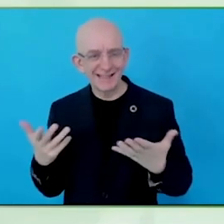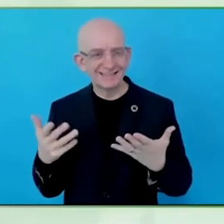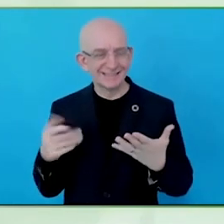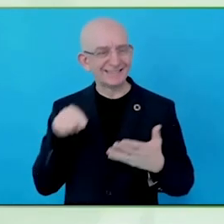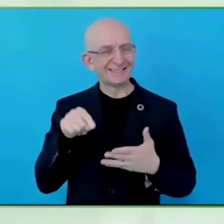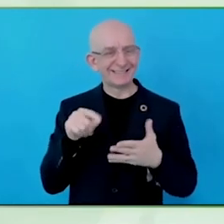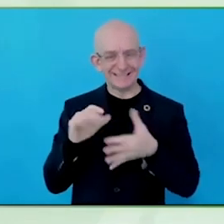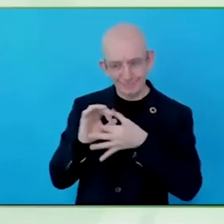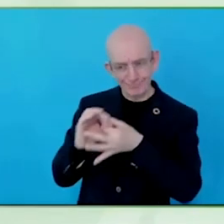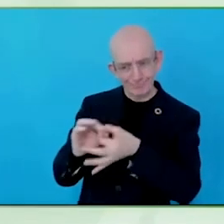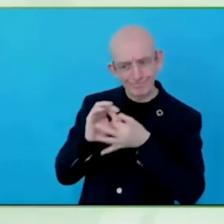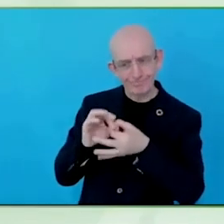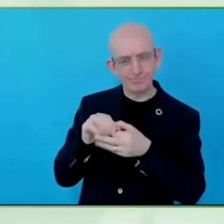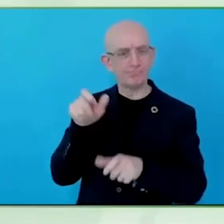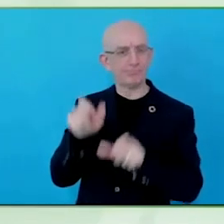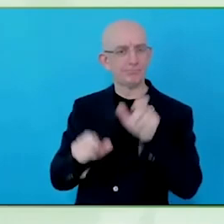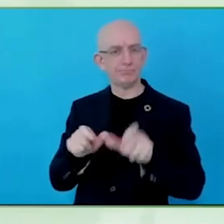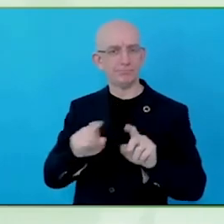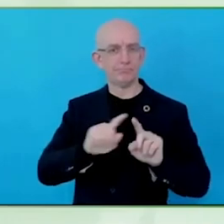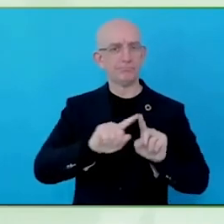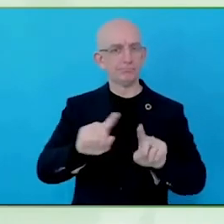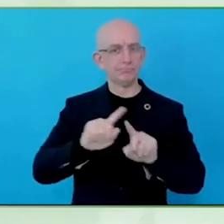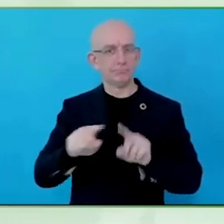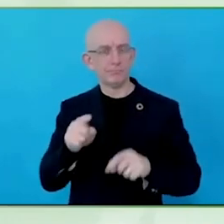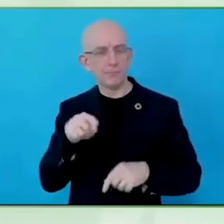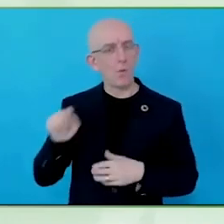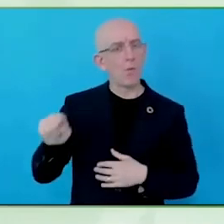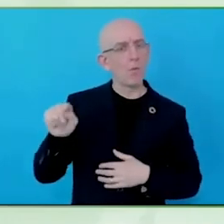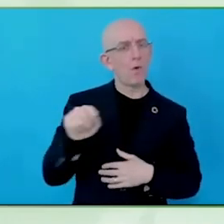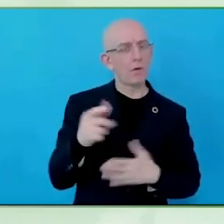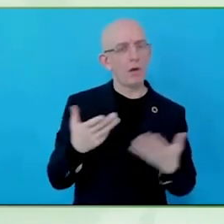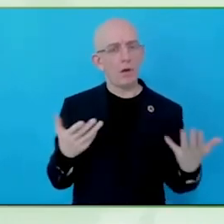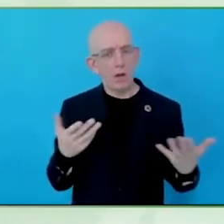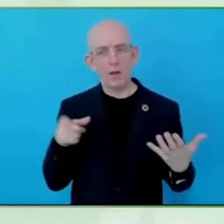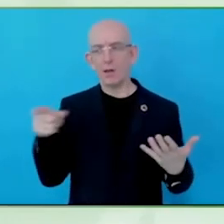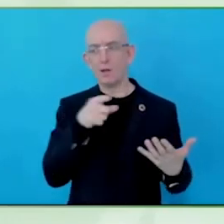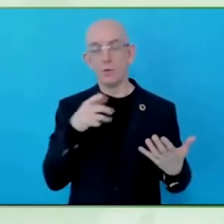disabilities because it doesn't include people with specific